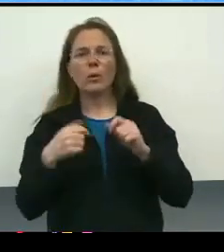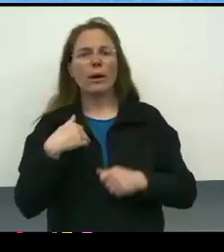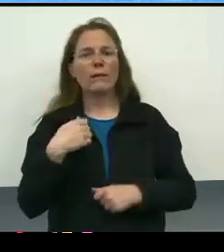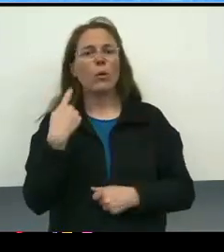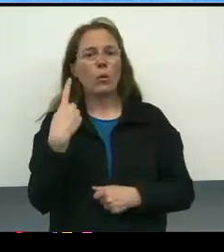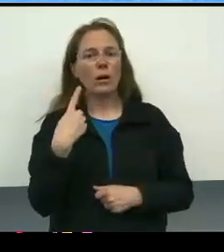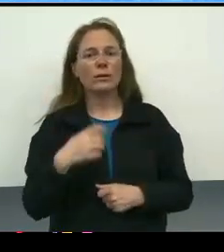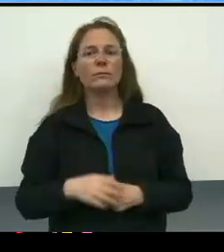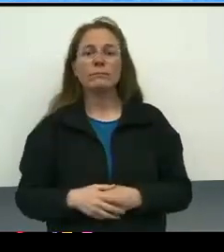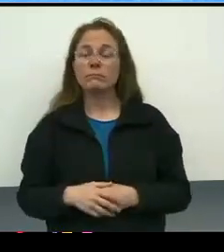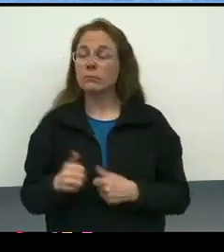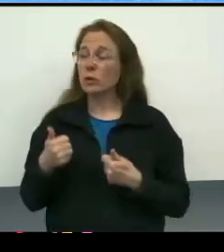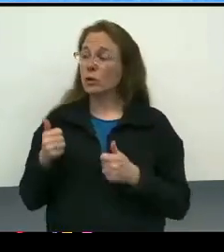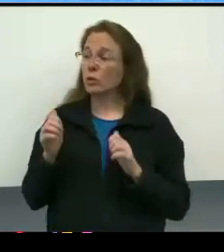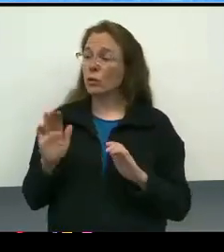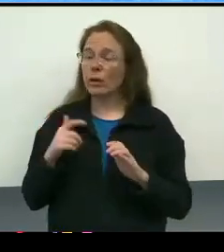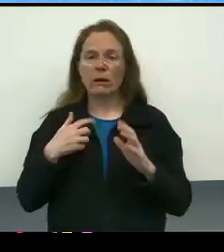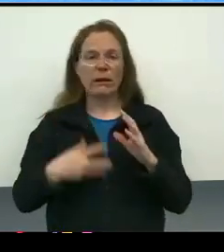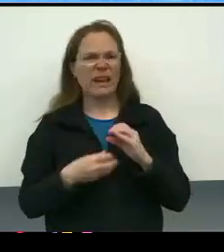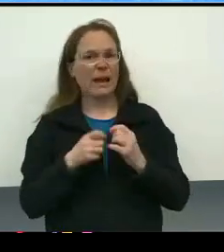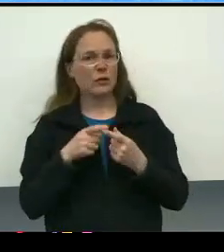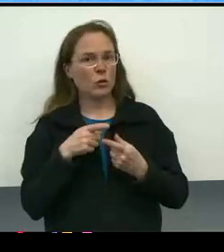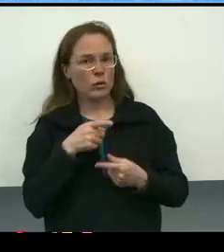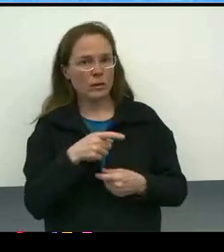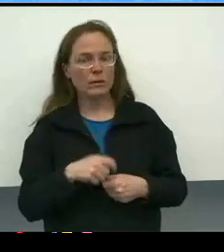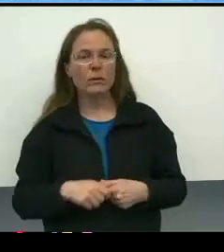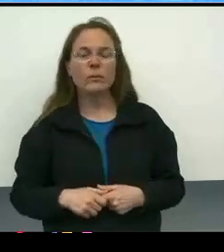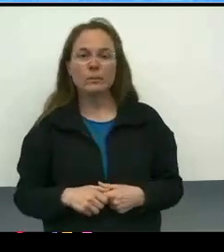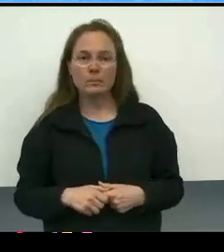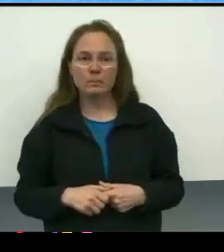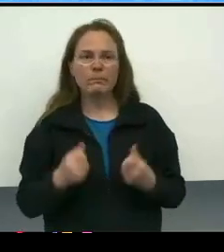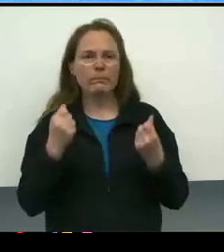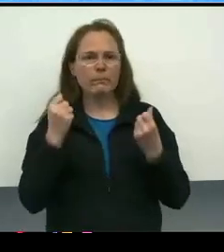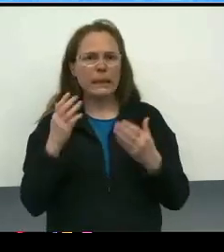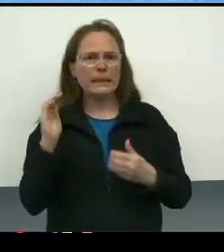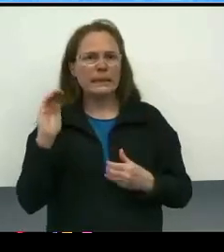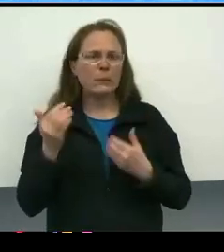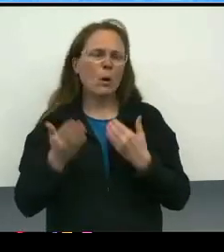Great. - And I will just add to that. I think, so many things seemed easy